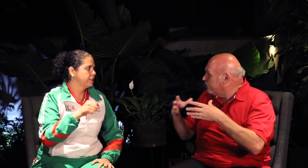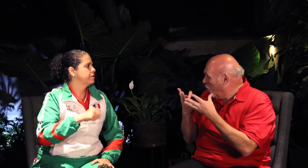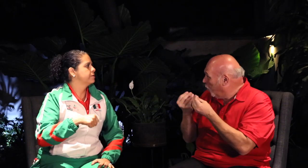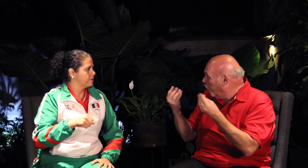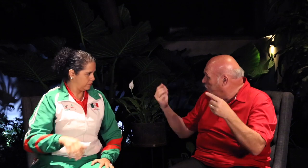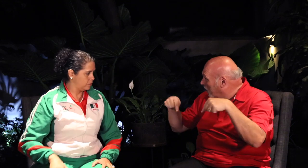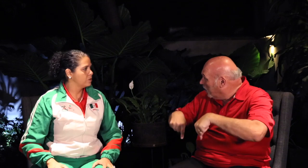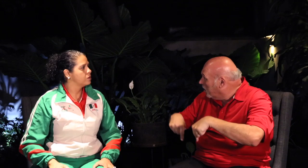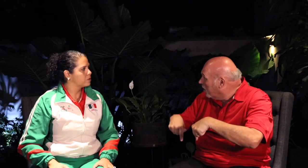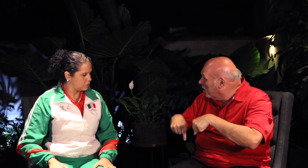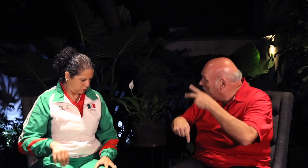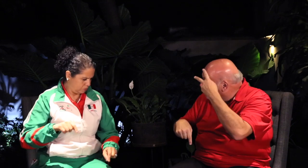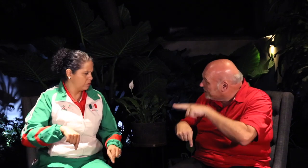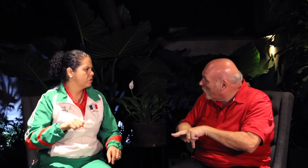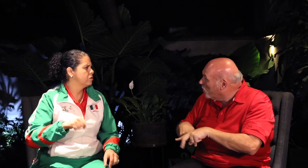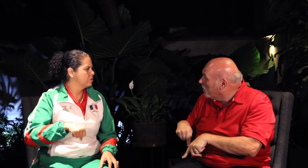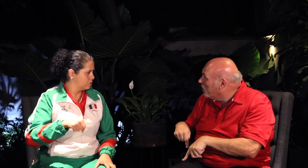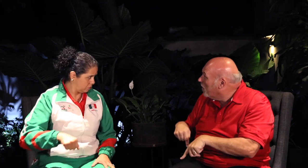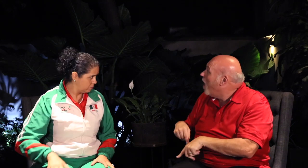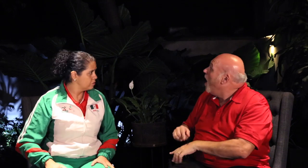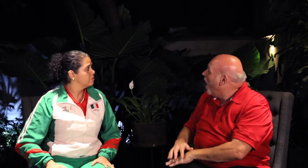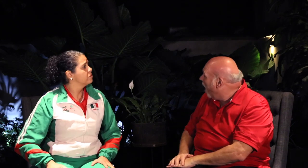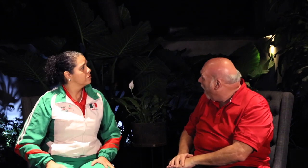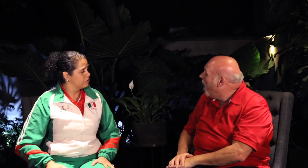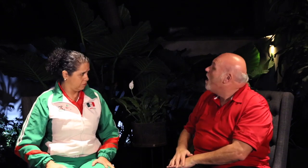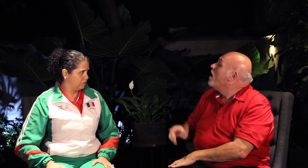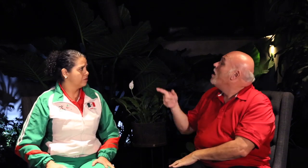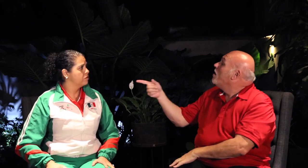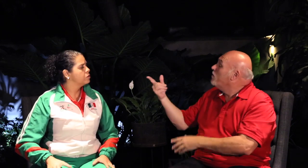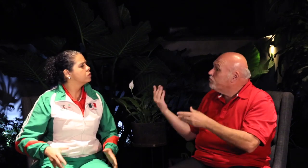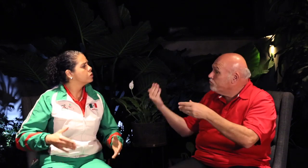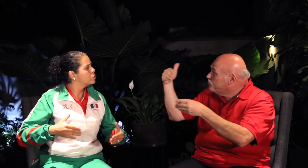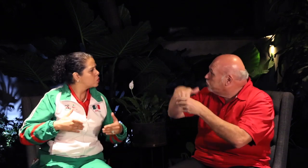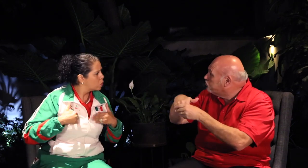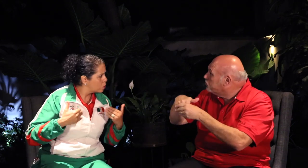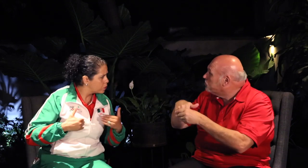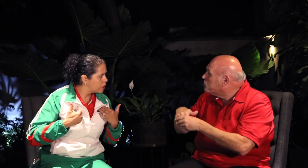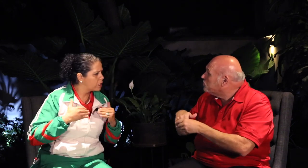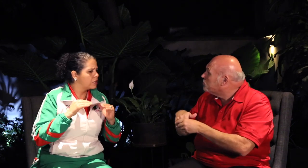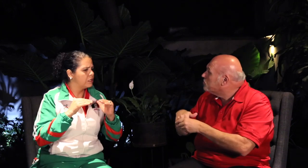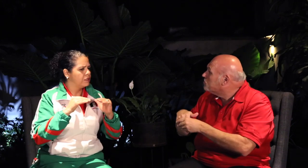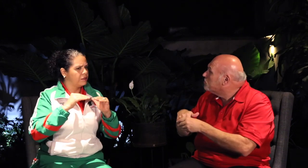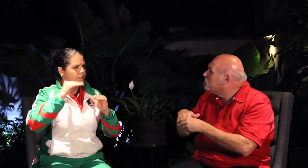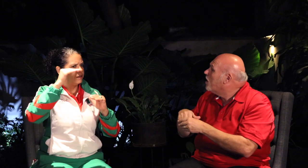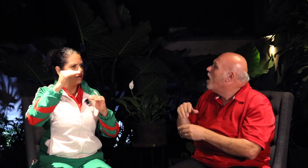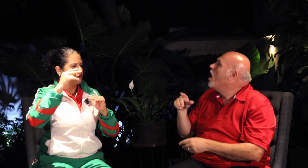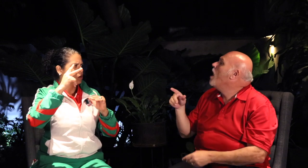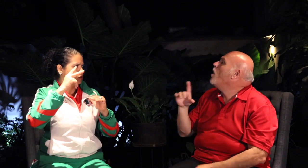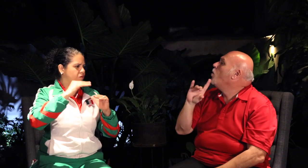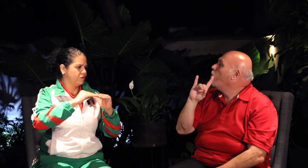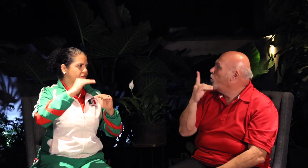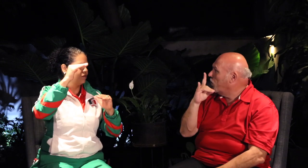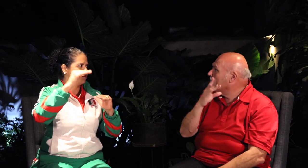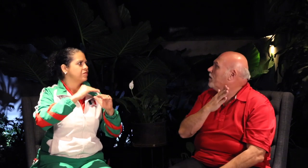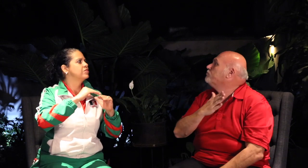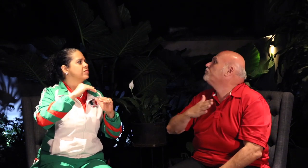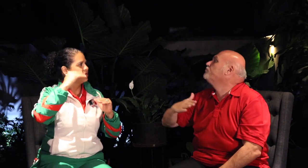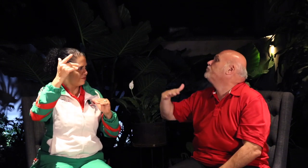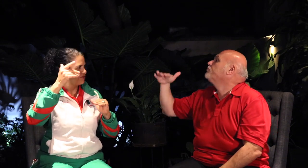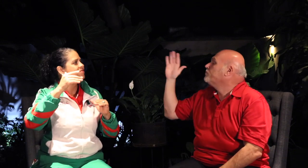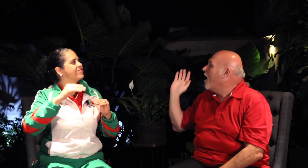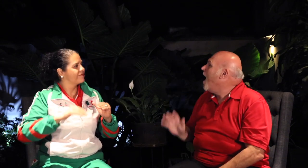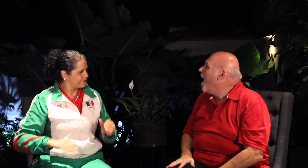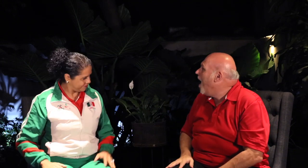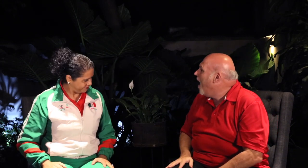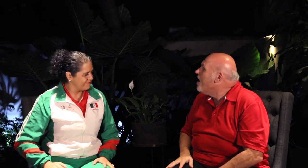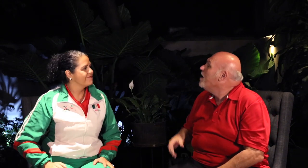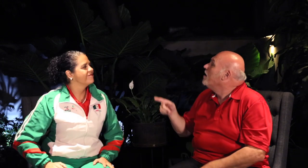[Xochitl]: Yes, there are. Young and adult ones.